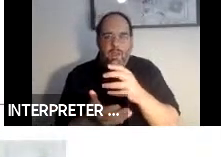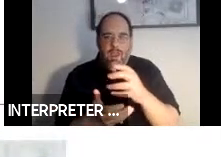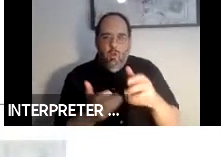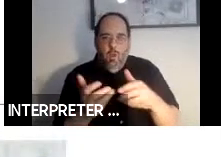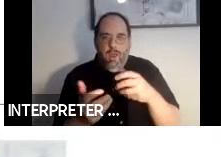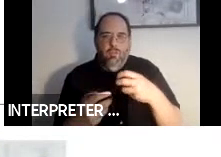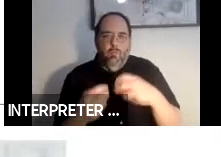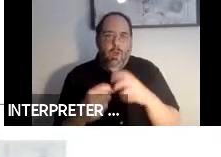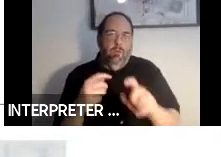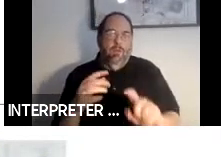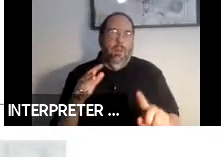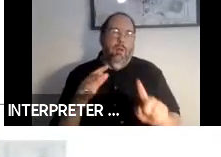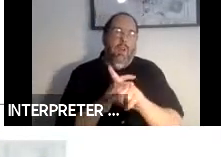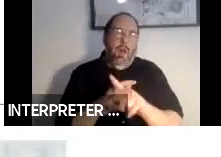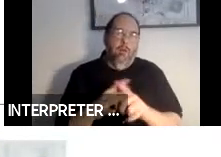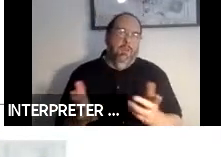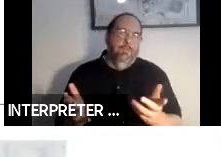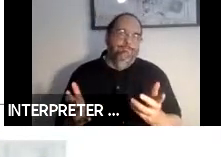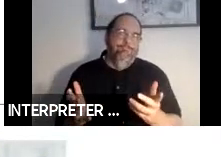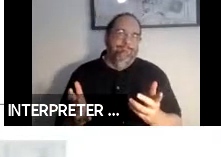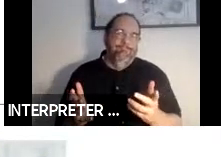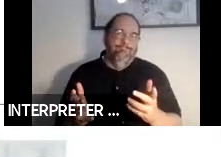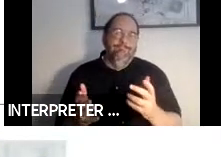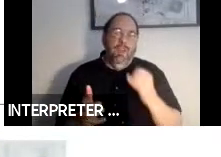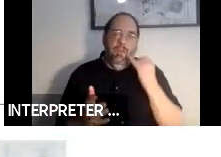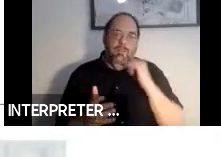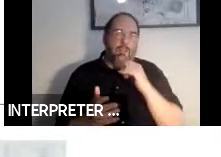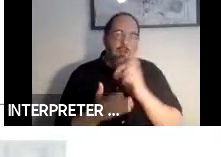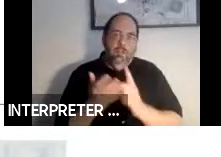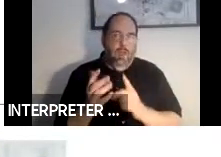that happens if it is not designed properly. Next slide, please.